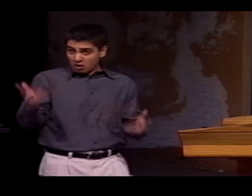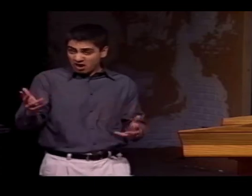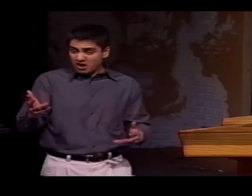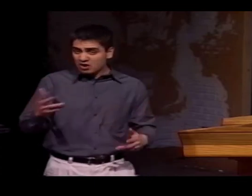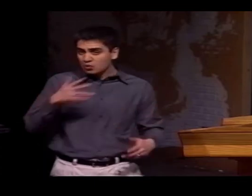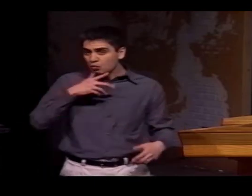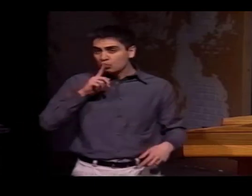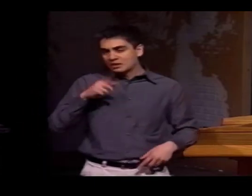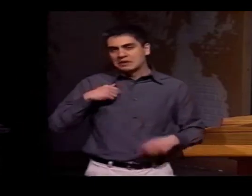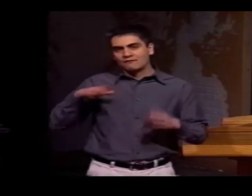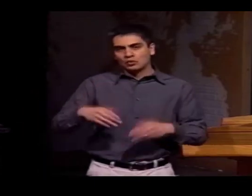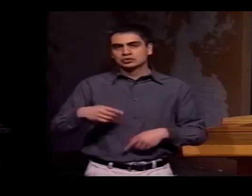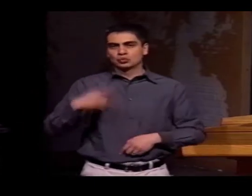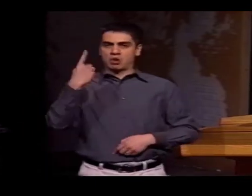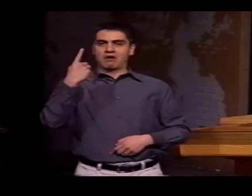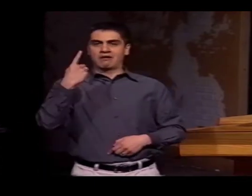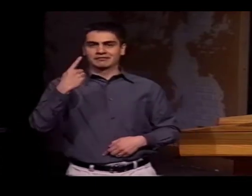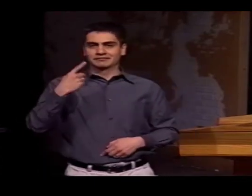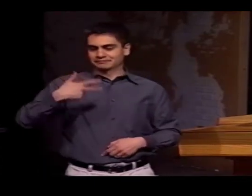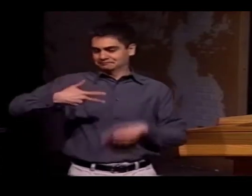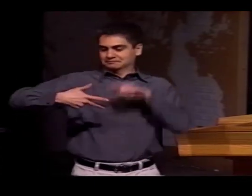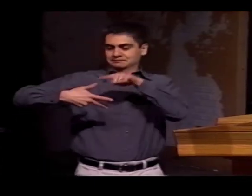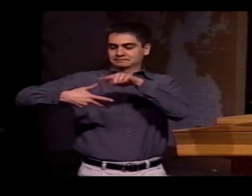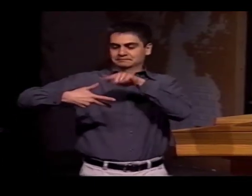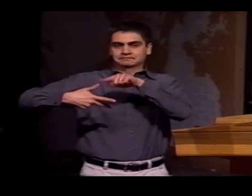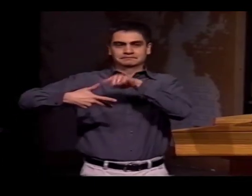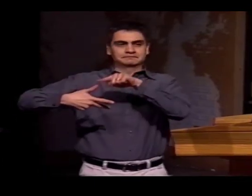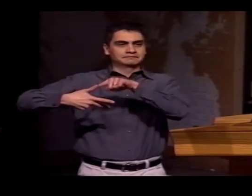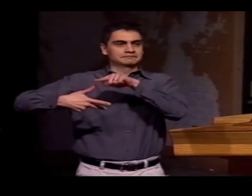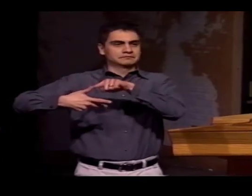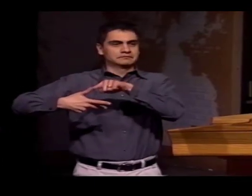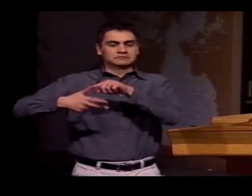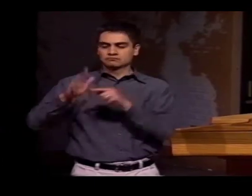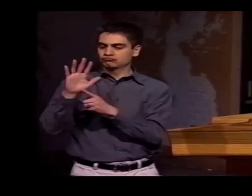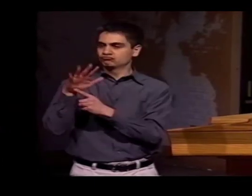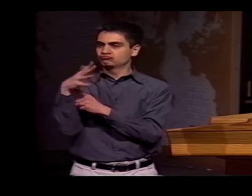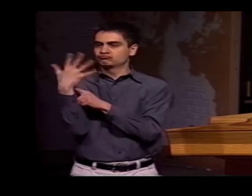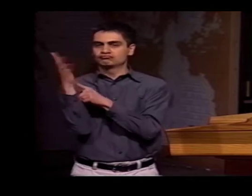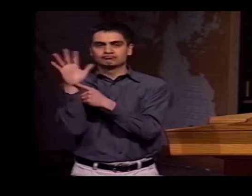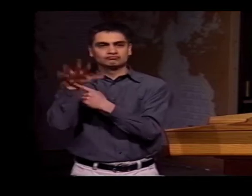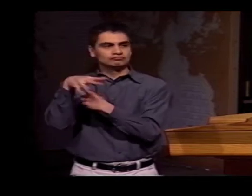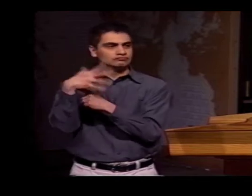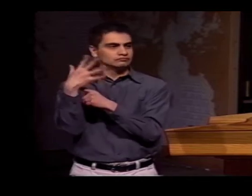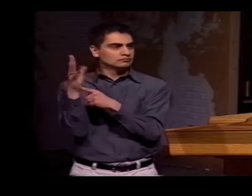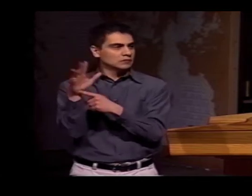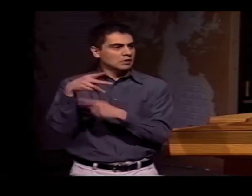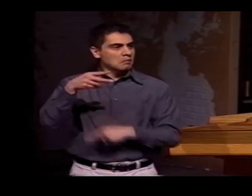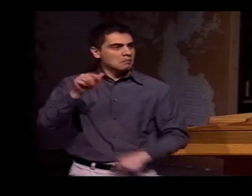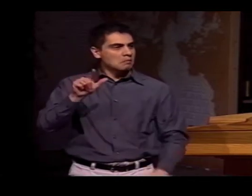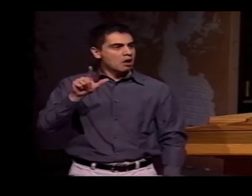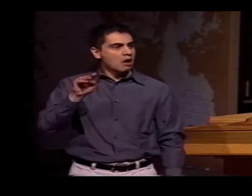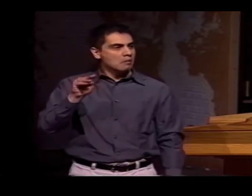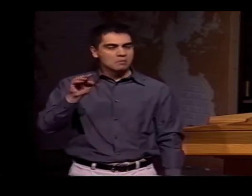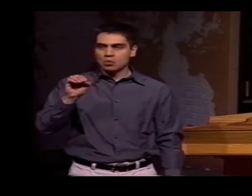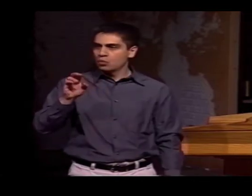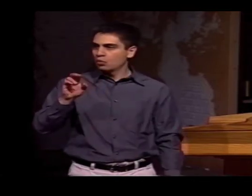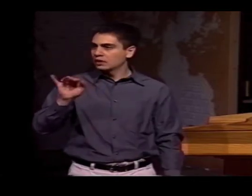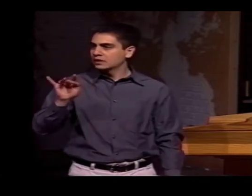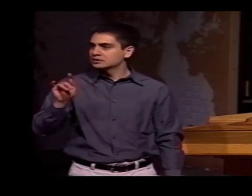ONE EXAMPLE OF A MINOR PARAMETER WOULD BE THE PALM ORIENTATION-- WHICH WAY THE PALM IS FACING WHEN THE SIGN IS PRODUCED.